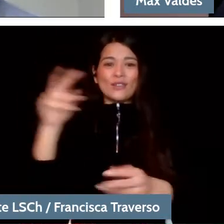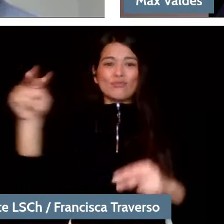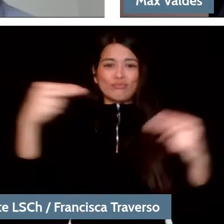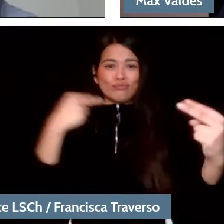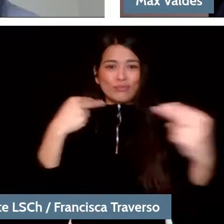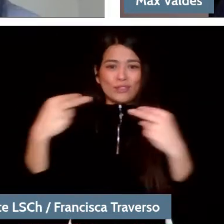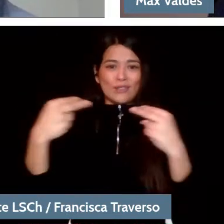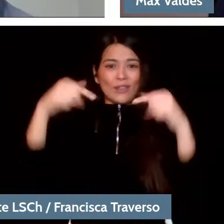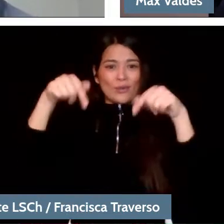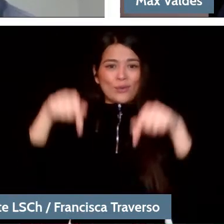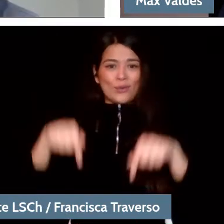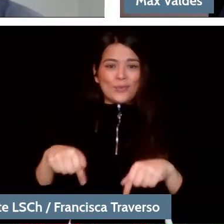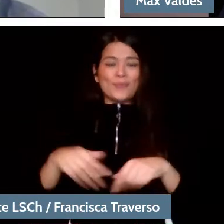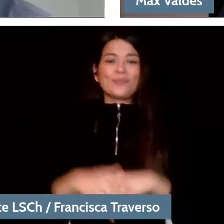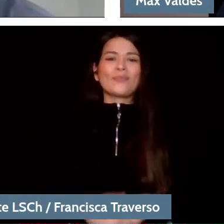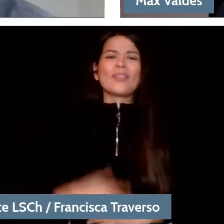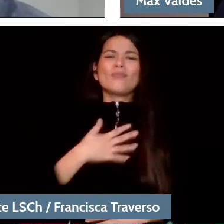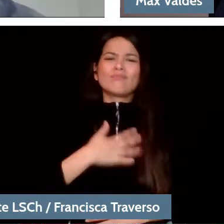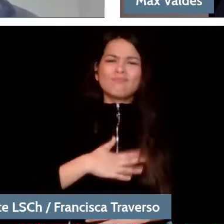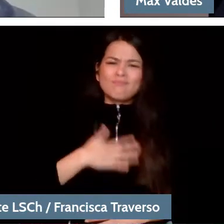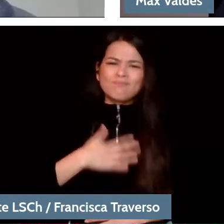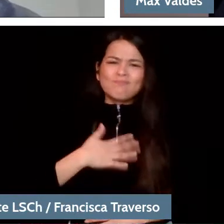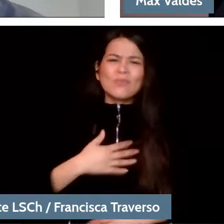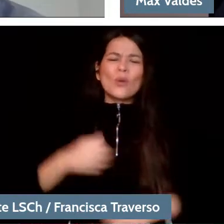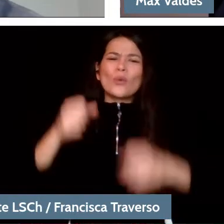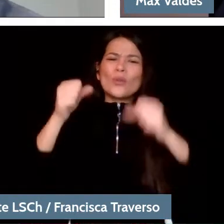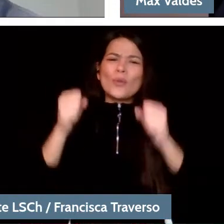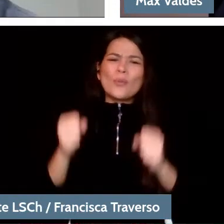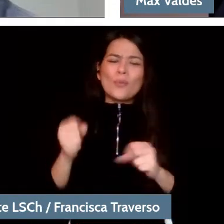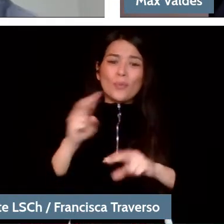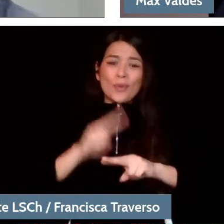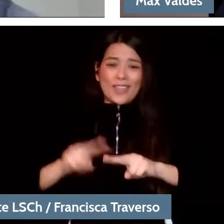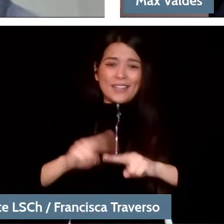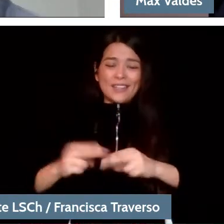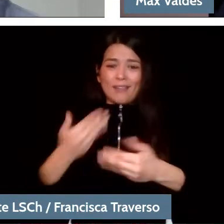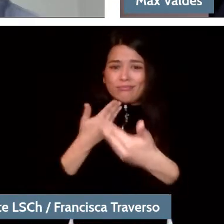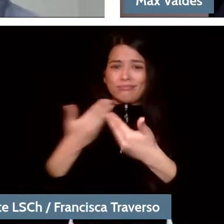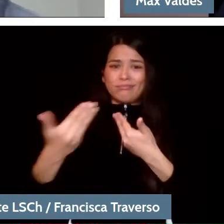Master, it is really a pleasure to be able to do this interview, this conversation, as I was saying,